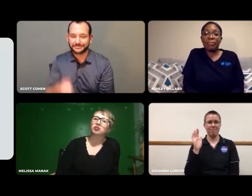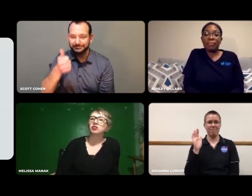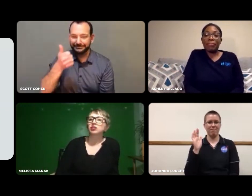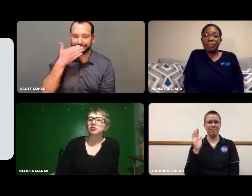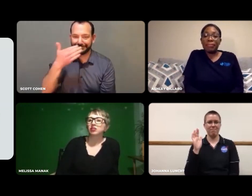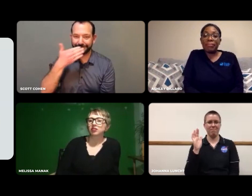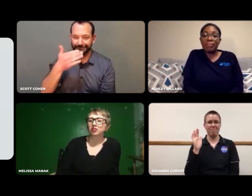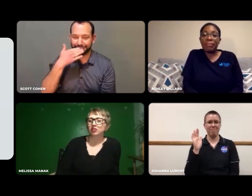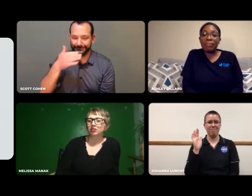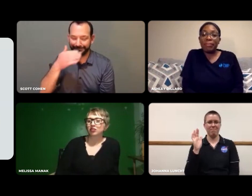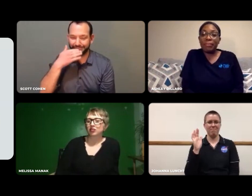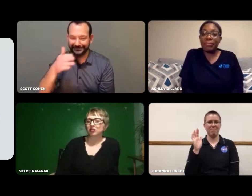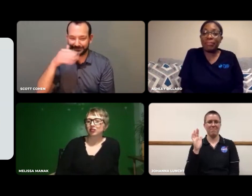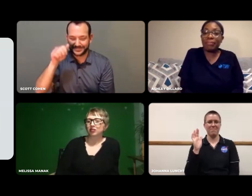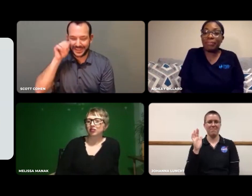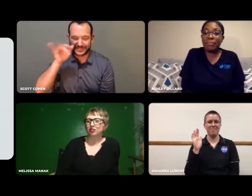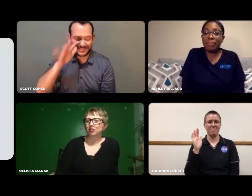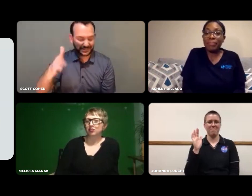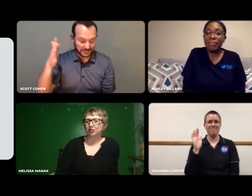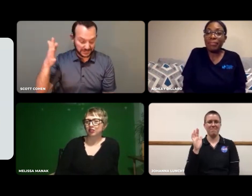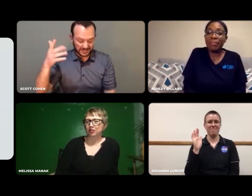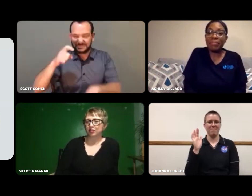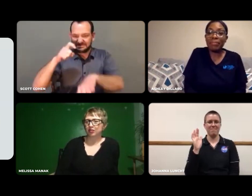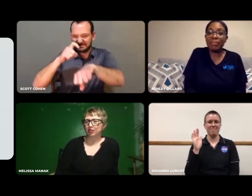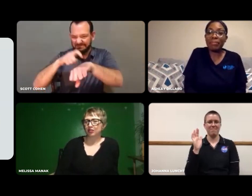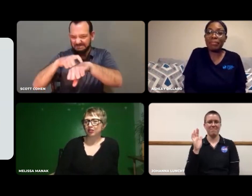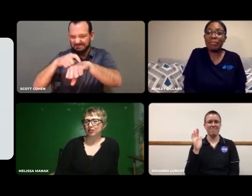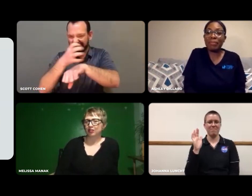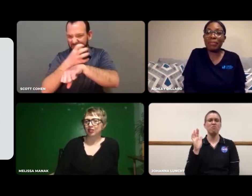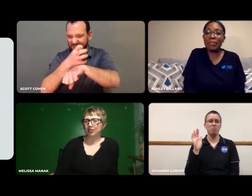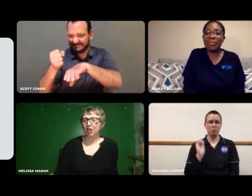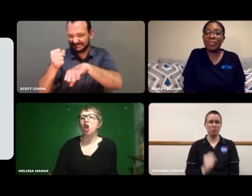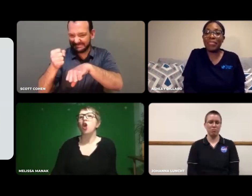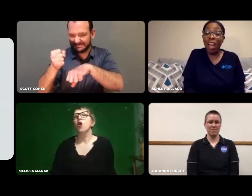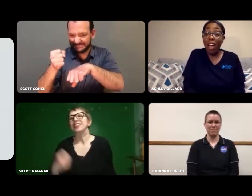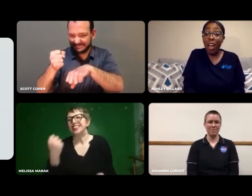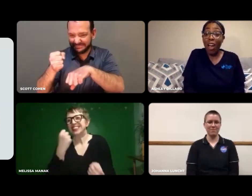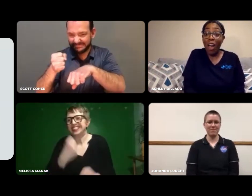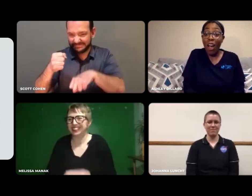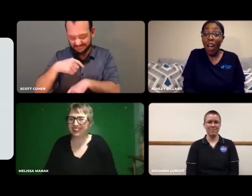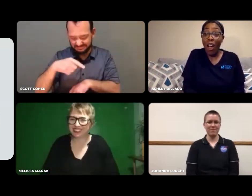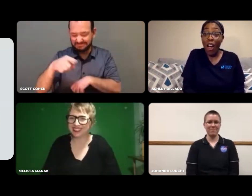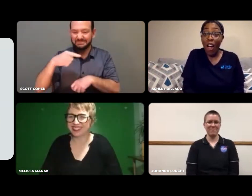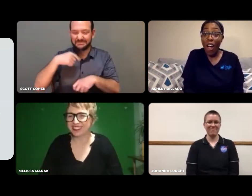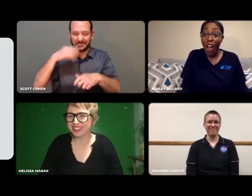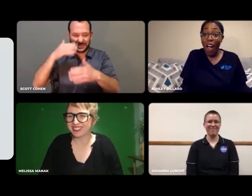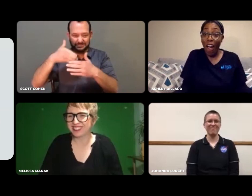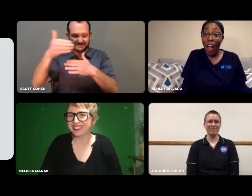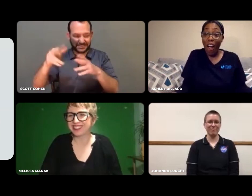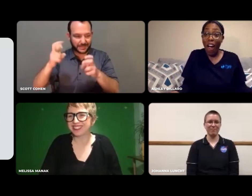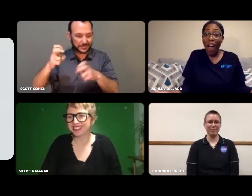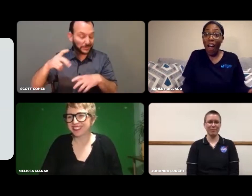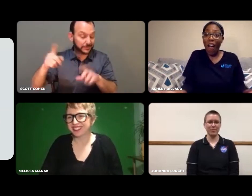Thank you so much, Ashley. We've run out of time, unfortunately.